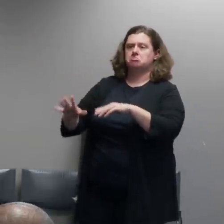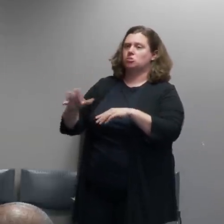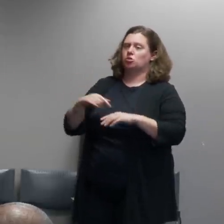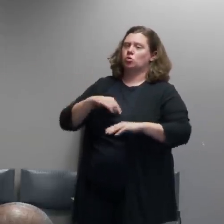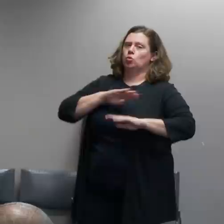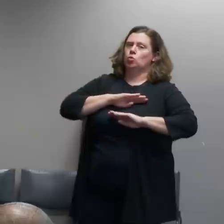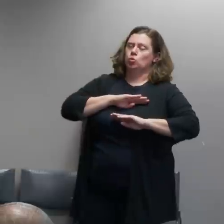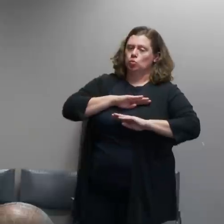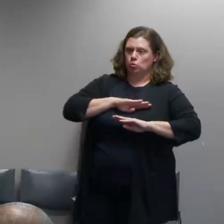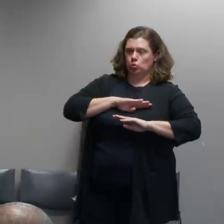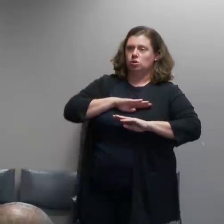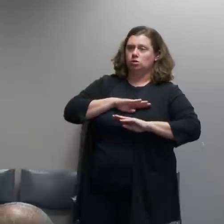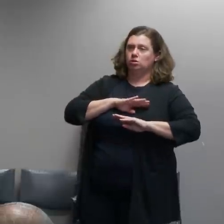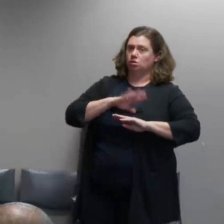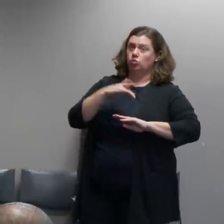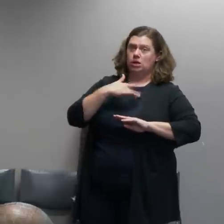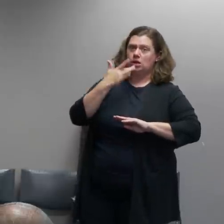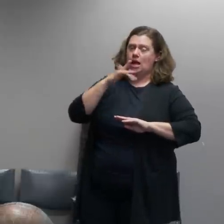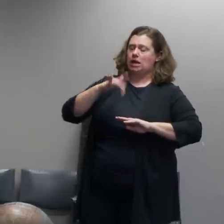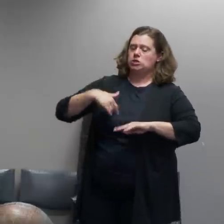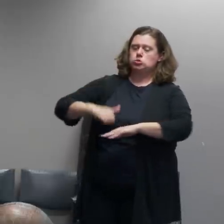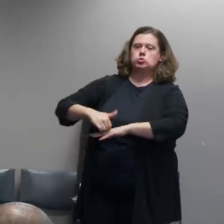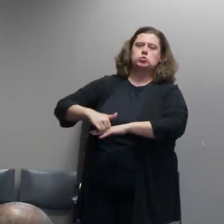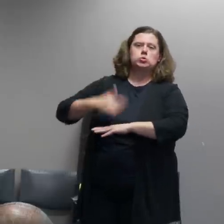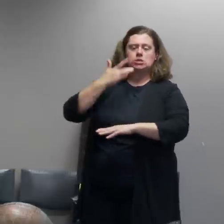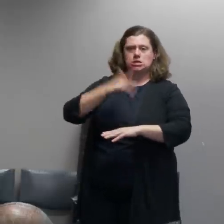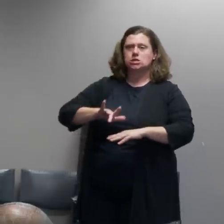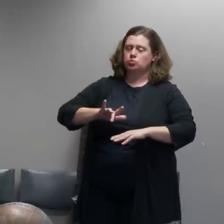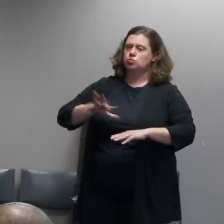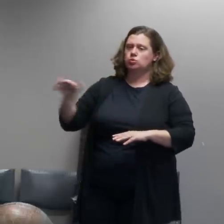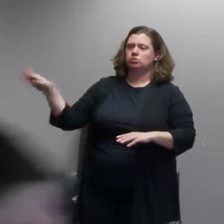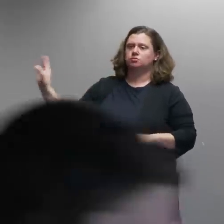been very lucky up to this point great thank you